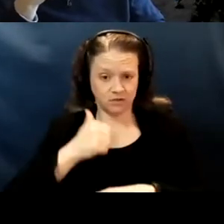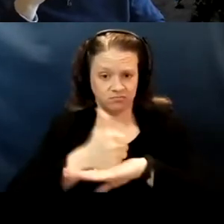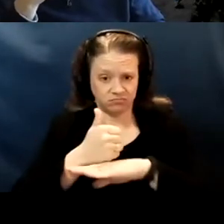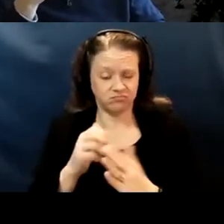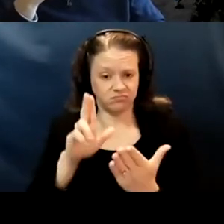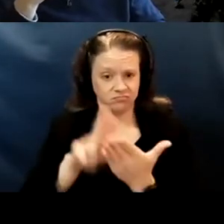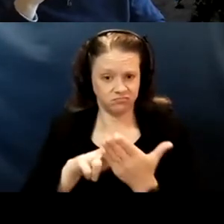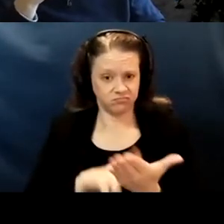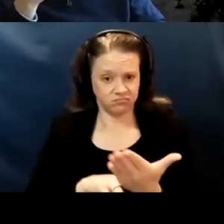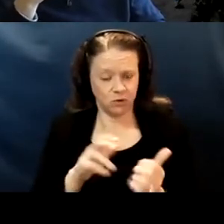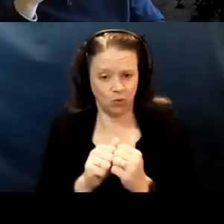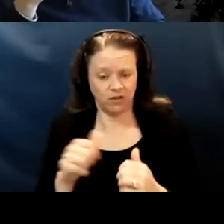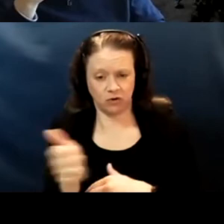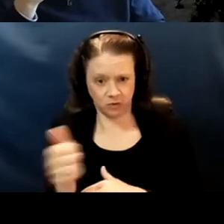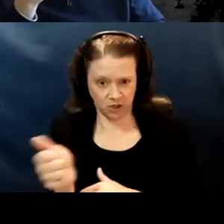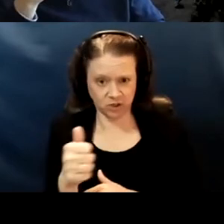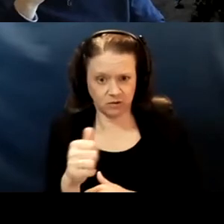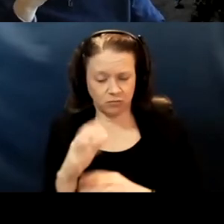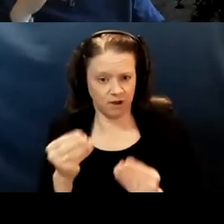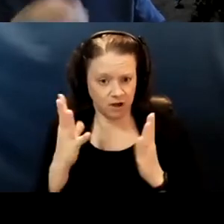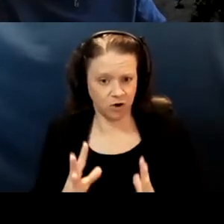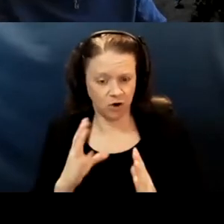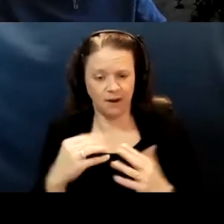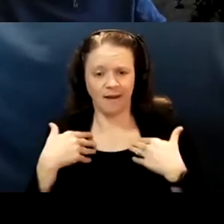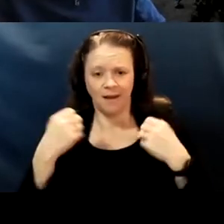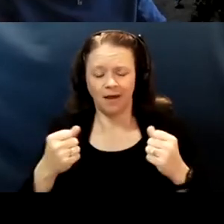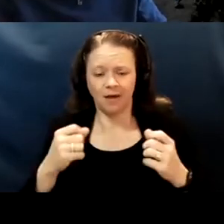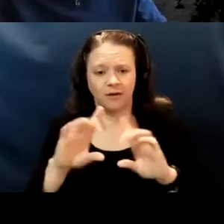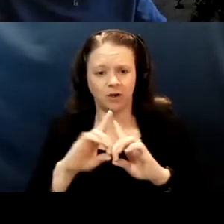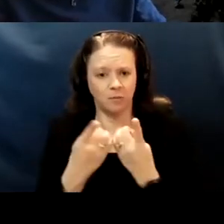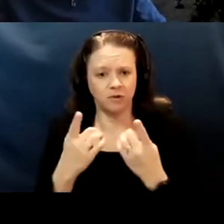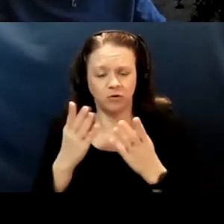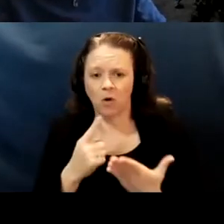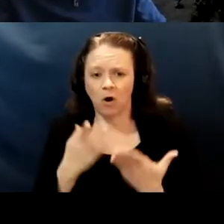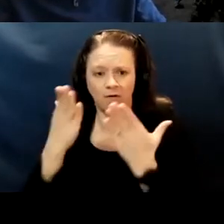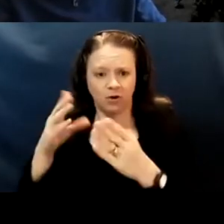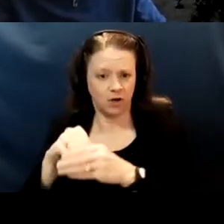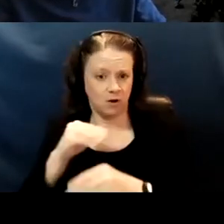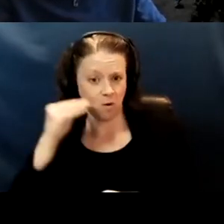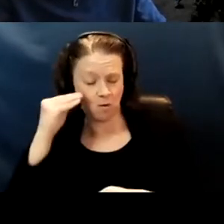And working with local health departments to offer in home vaccinations. There will be, you know,